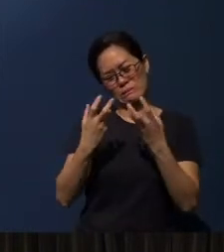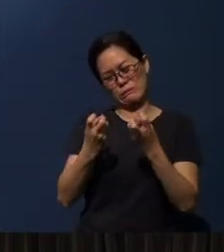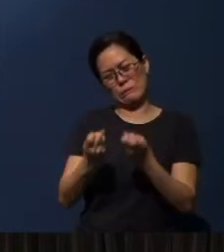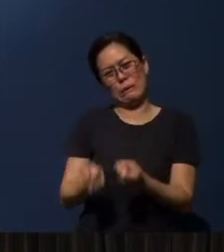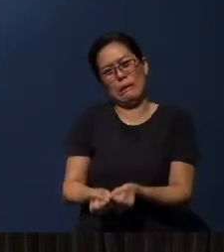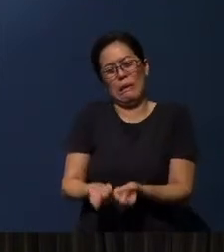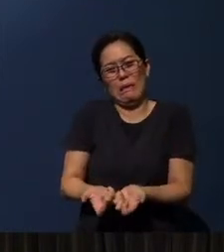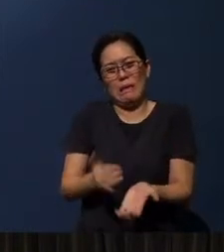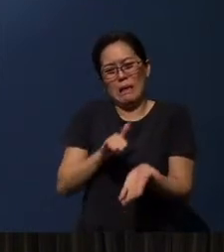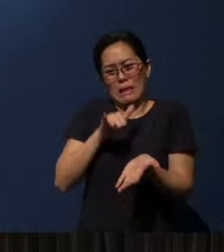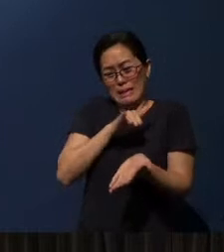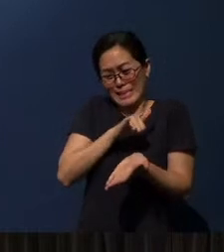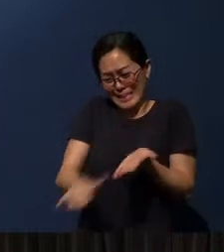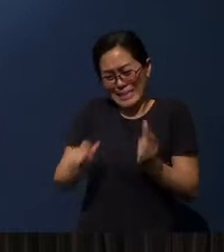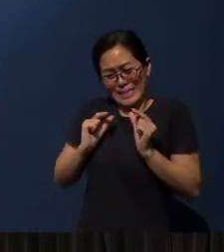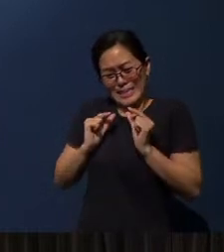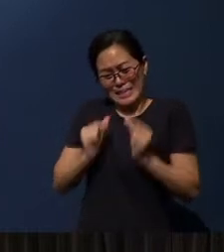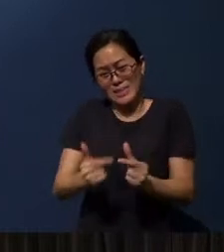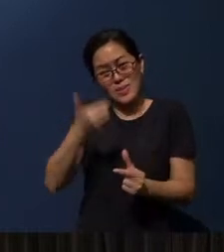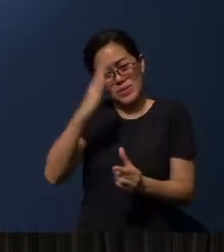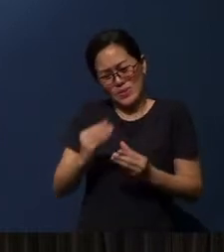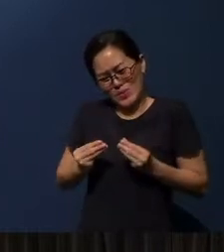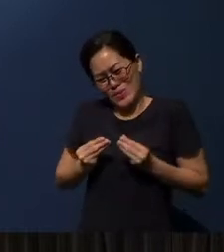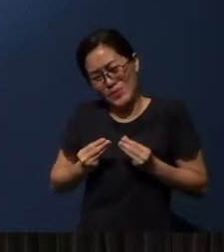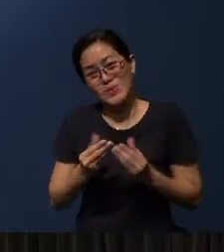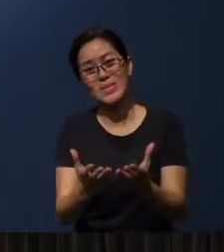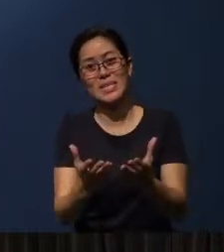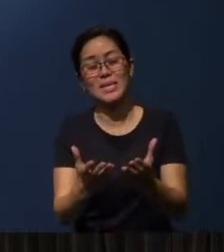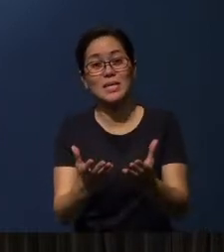These are the very gifts that God has entrusted to us.